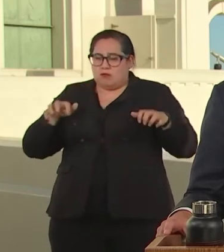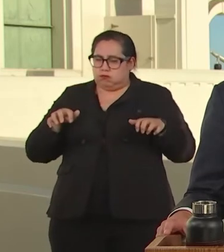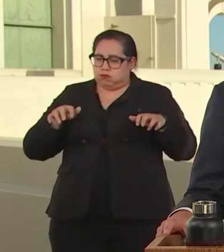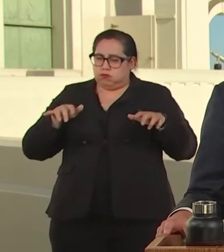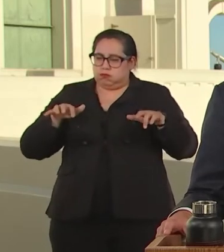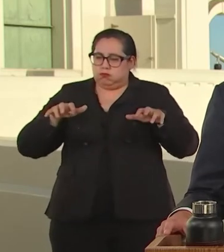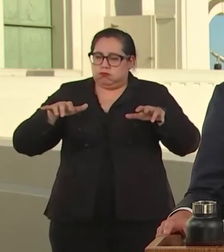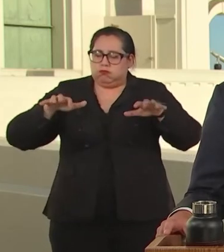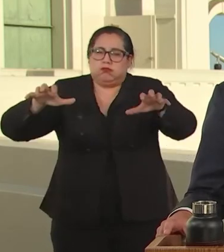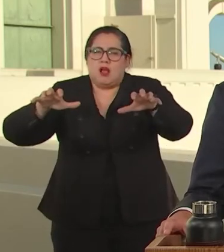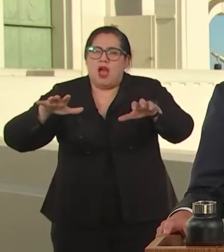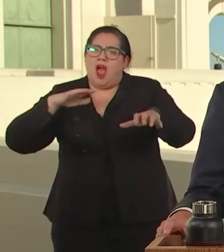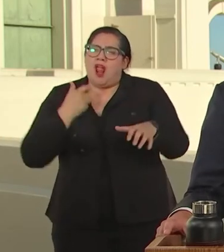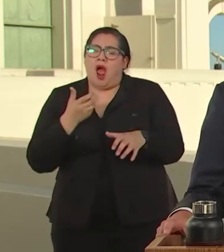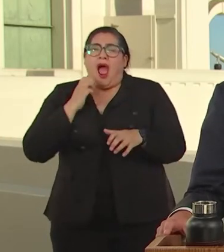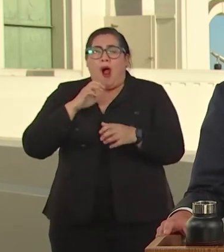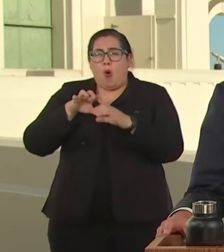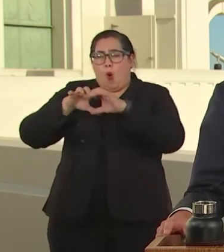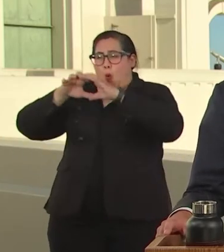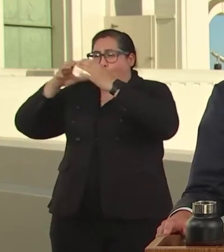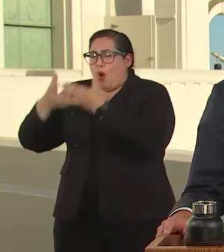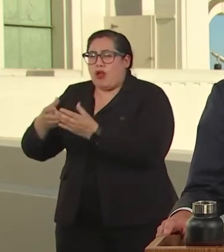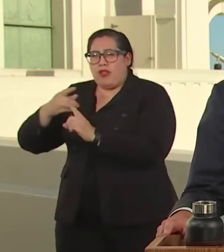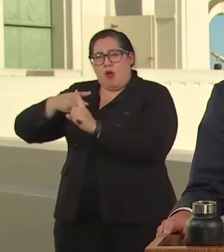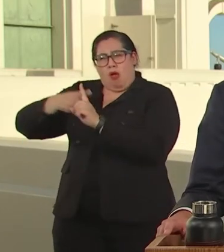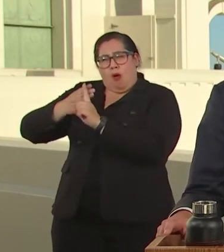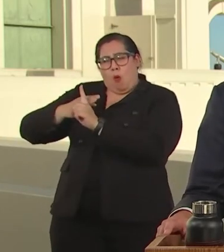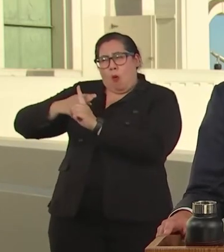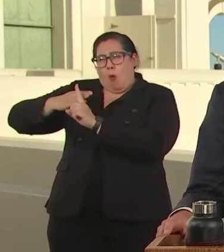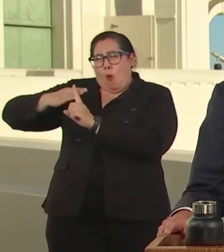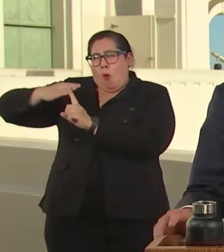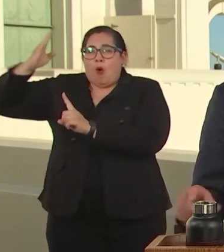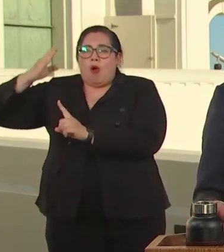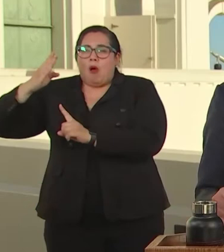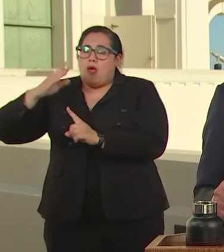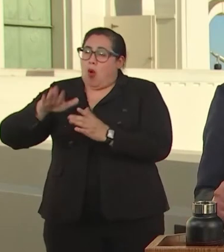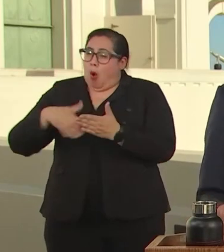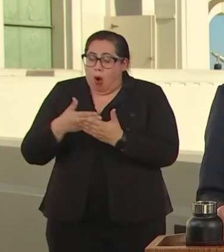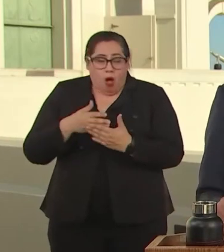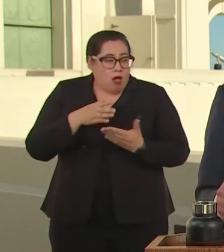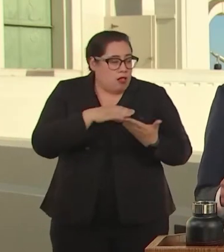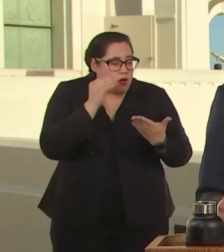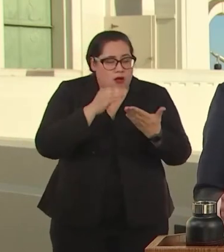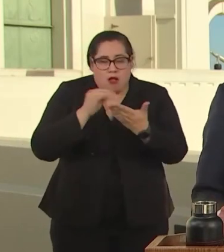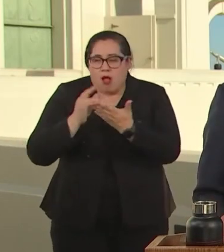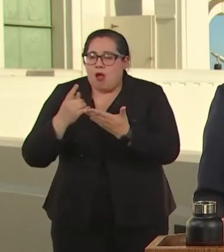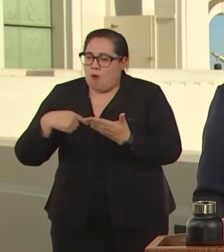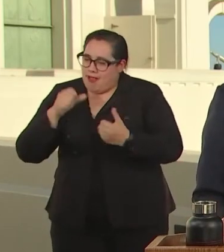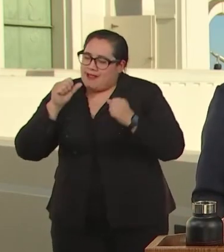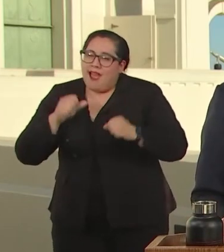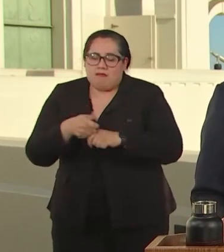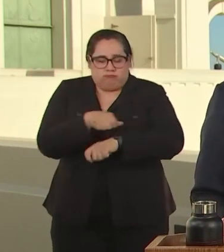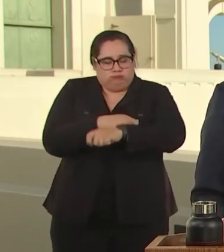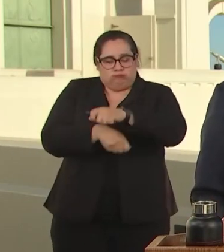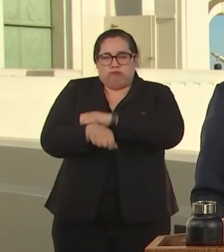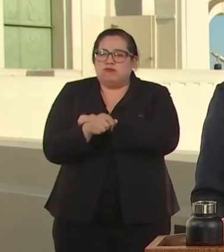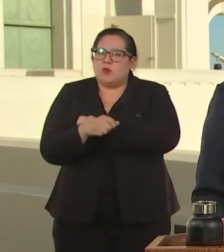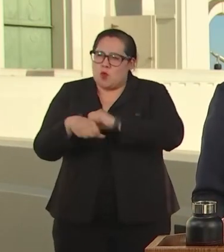CONTINUED WARMING OF OUR EARTH AND WE LEARNED THAT WE CAN RISE TO MEET THESE MOMENTS WHEN WE RISE TOGETHER.